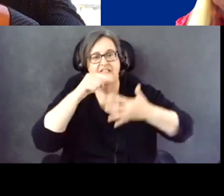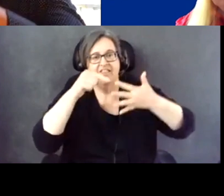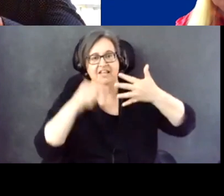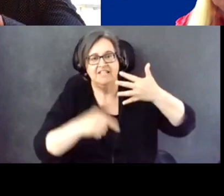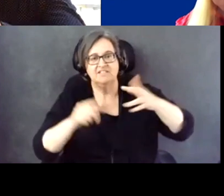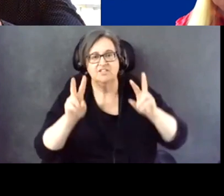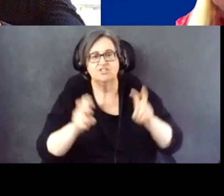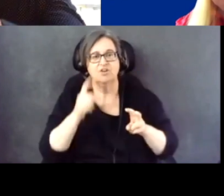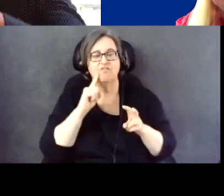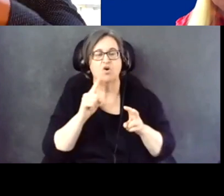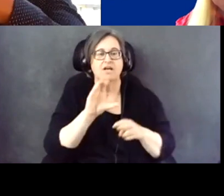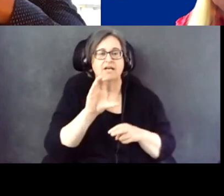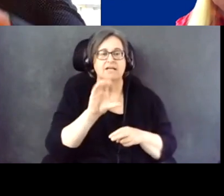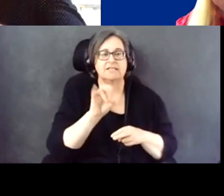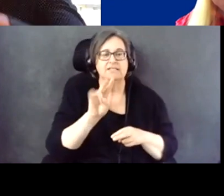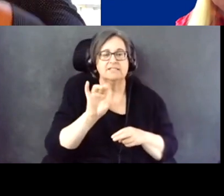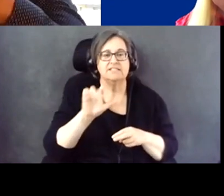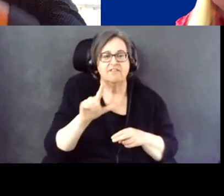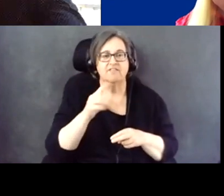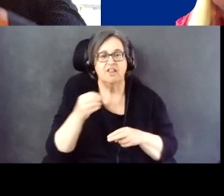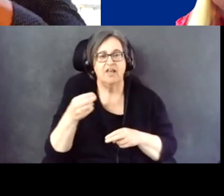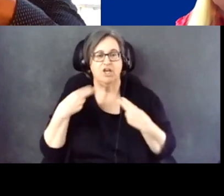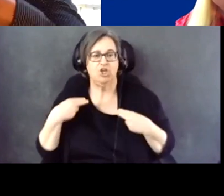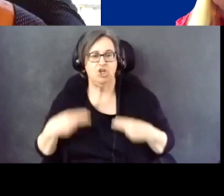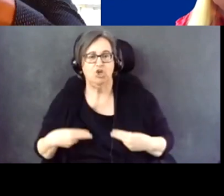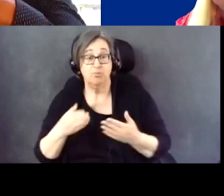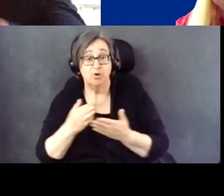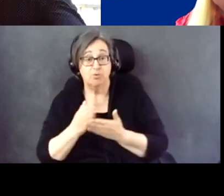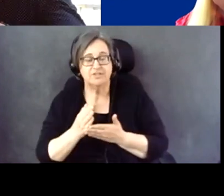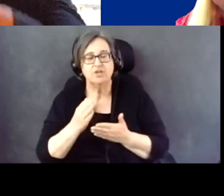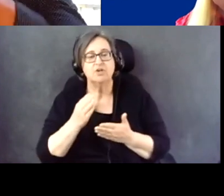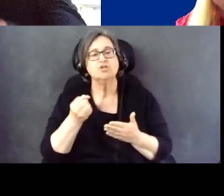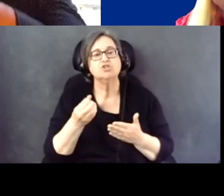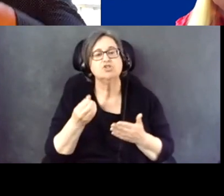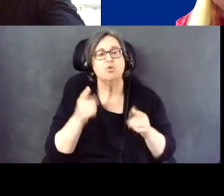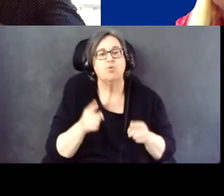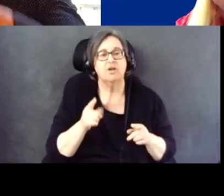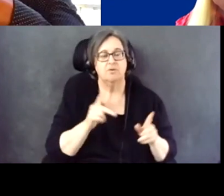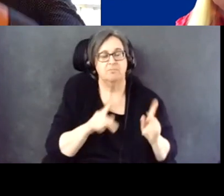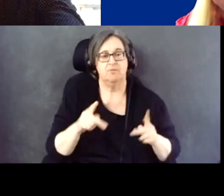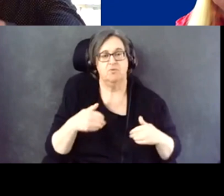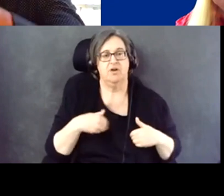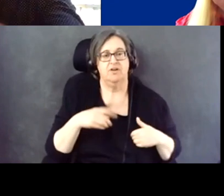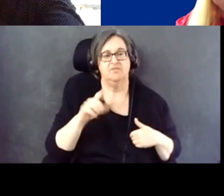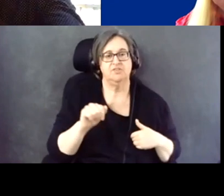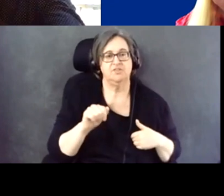and human rights. Therefore, when people with disabilities, people with disabilities are at the table,